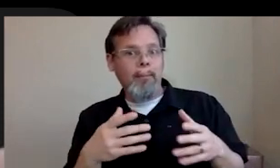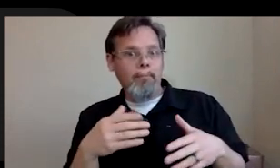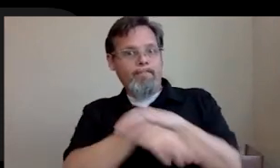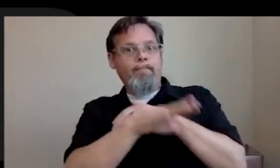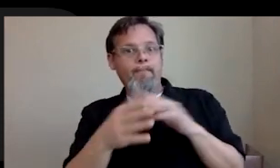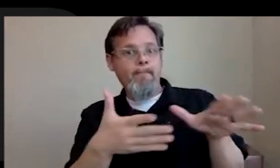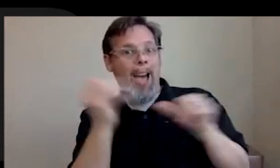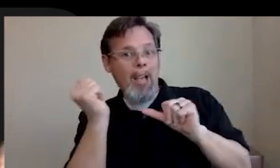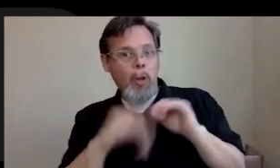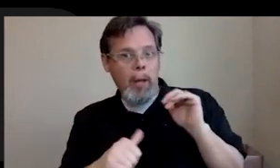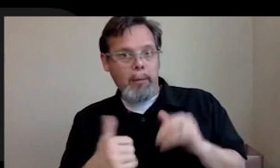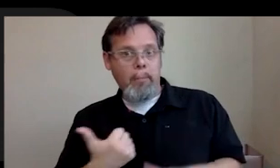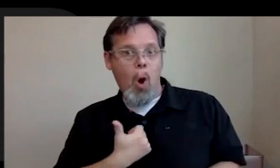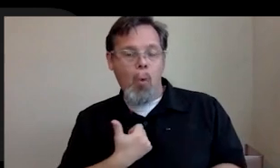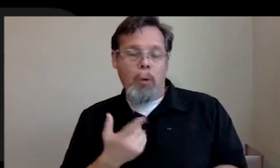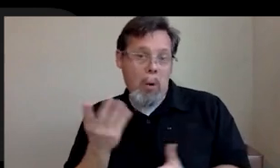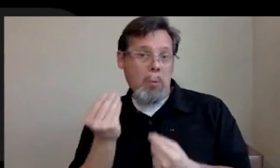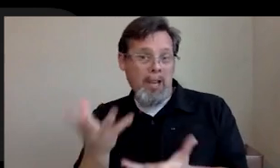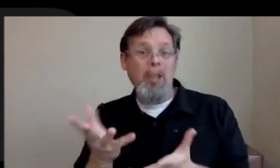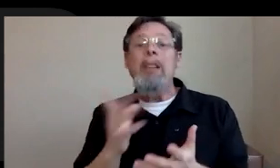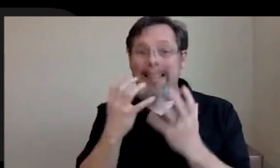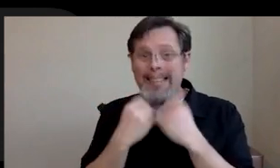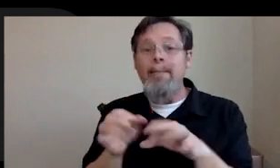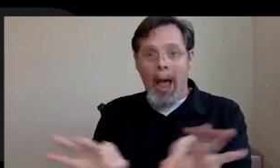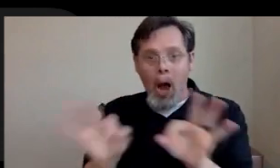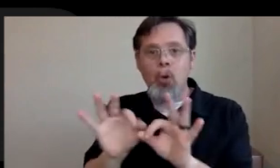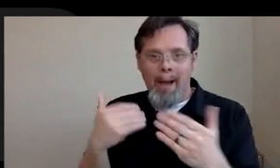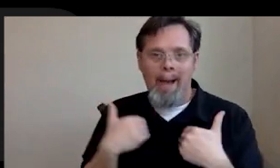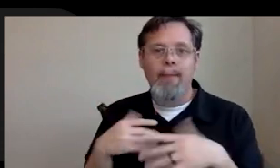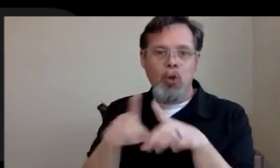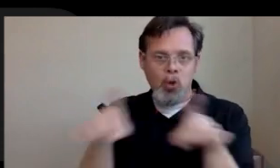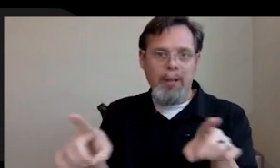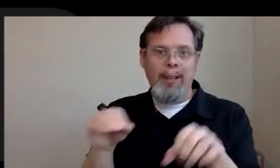it on your own. I will say that there is value to having a degree in game development, but it's not